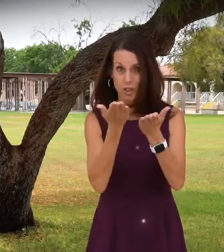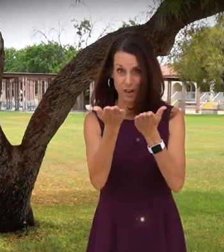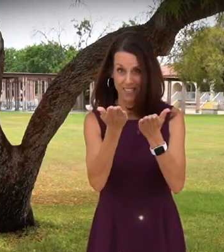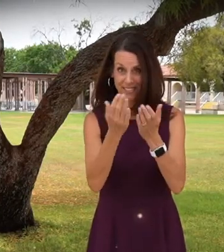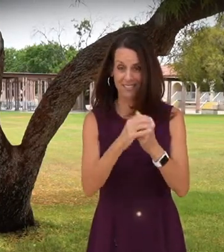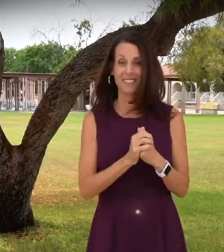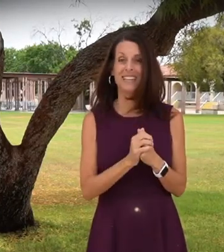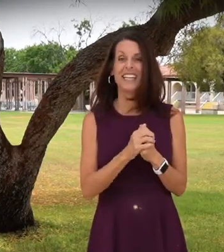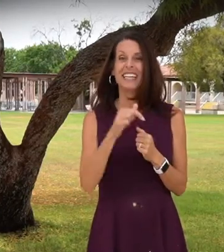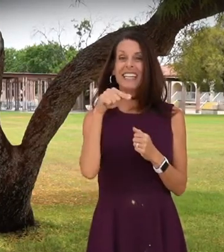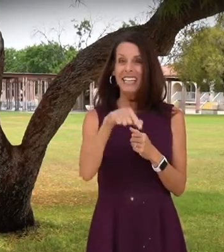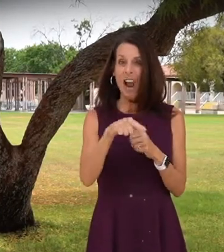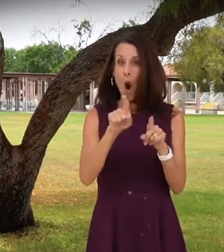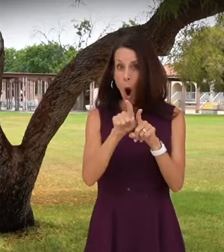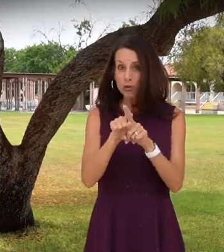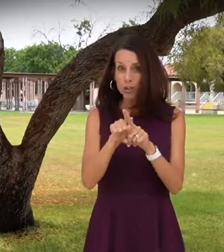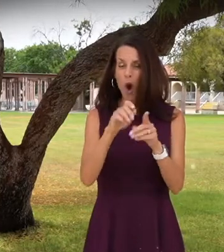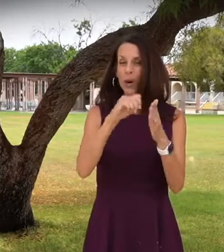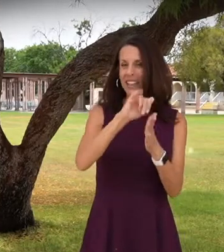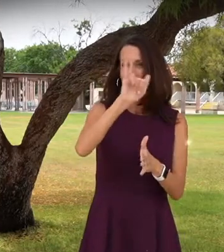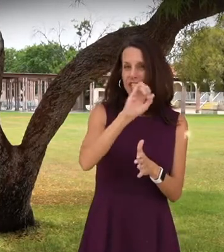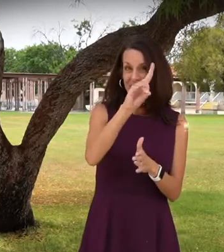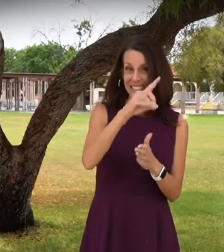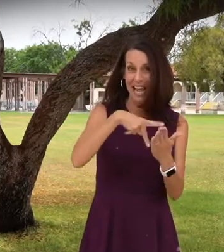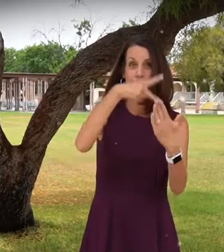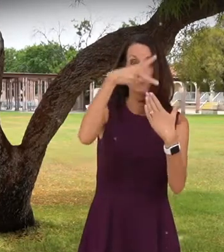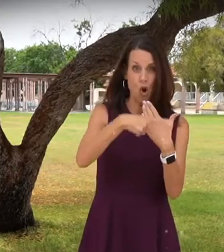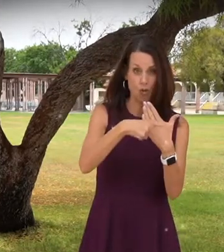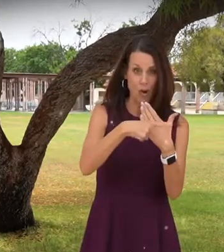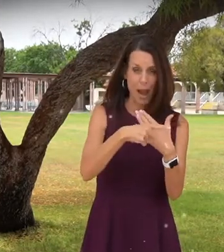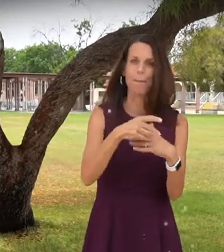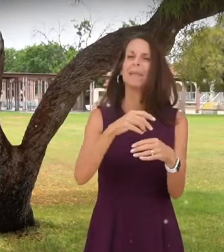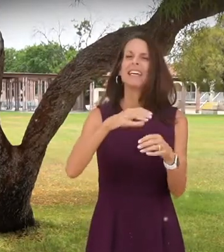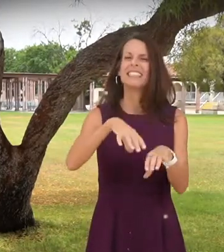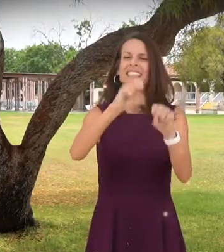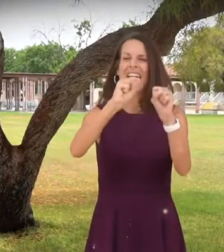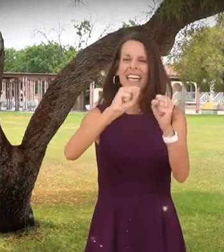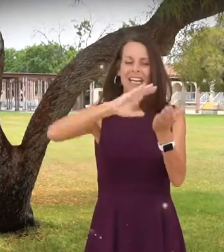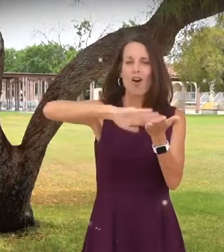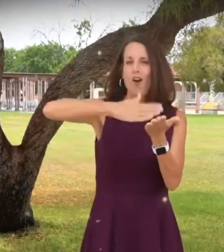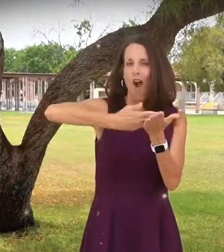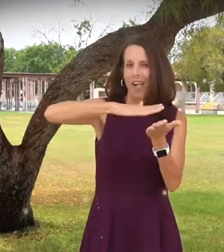SERVICE THIS STUDENT ALSO PARTICIPATES IN THE JTED CULINARY ARTS PROGRAM